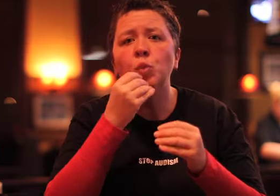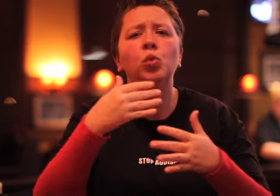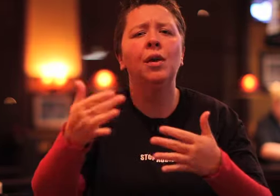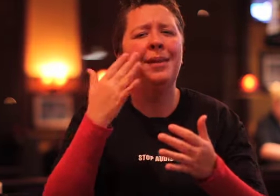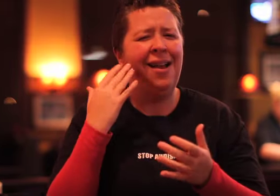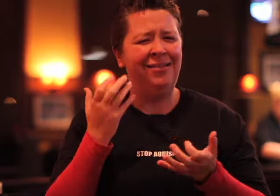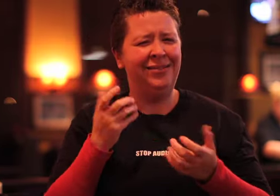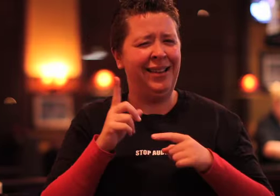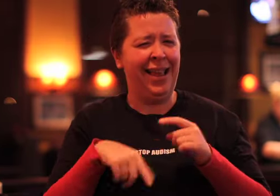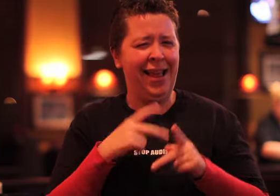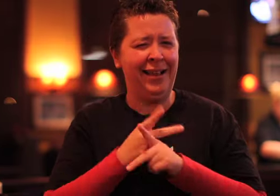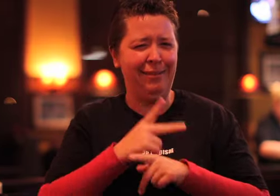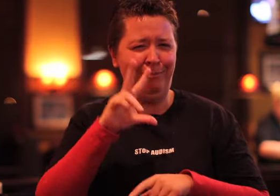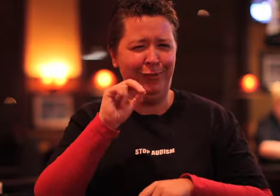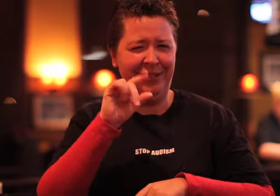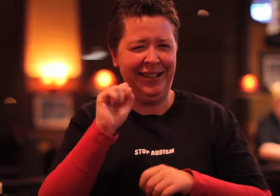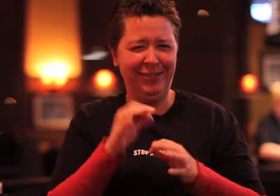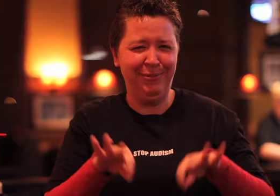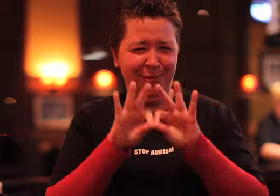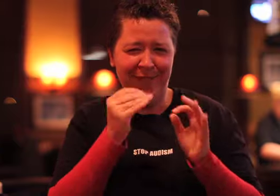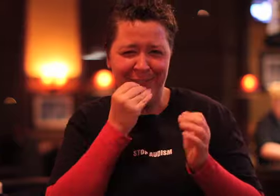keep 30 days worth of fresh food all at once, and